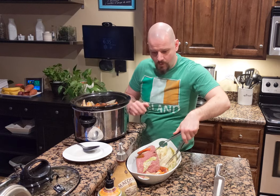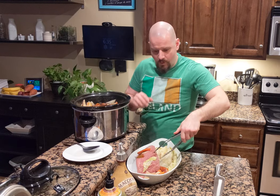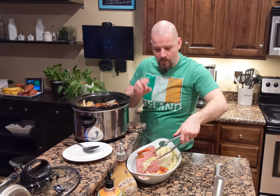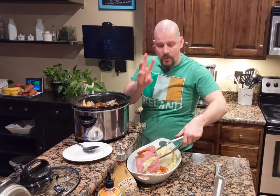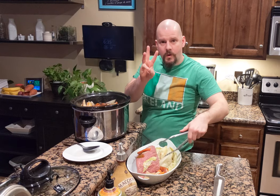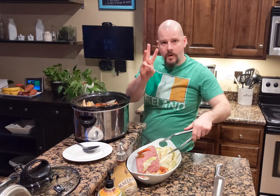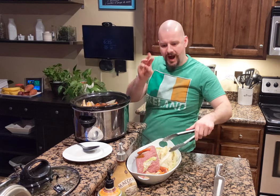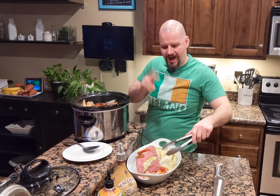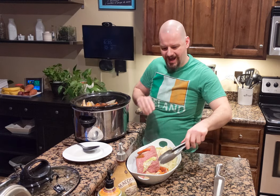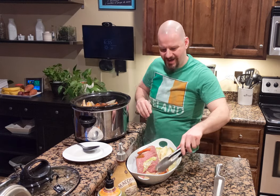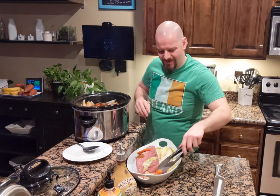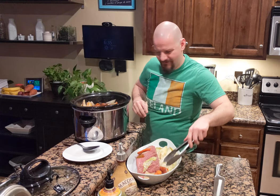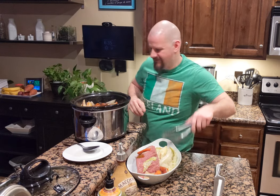Ooh... Wow...